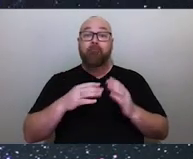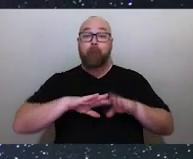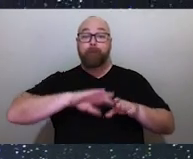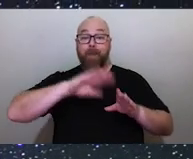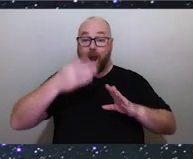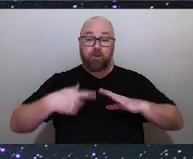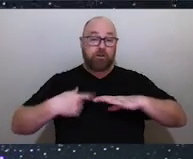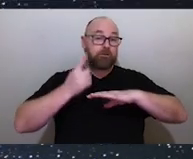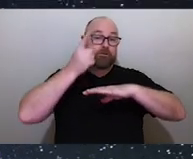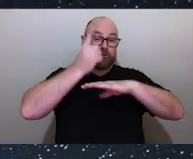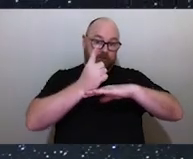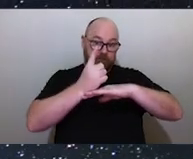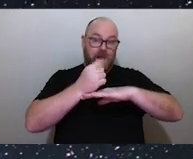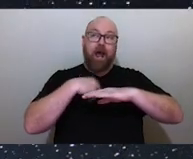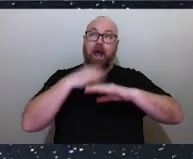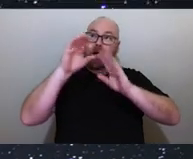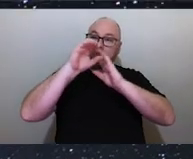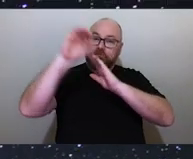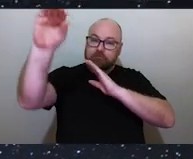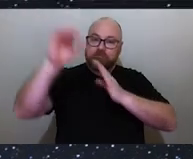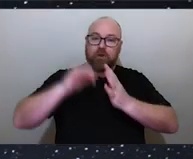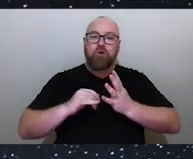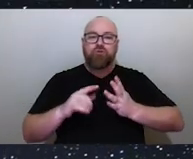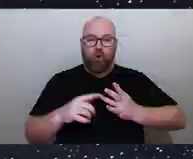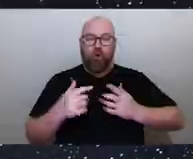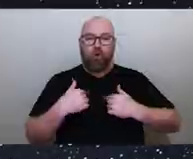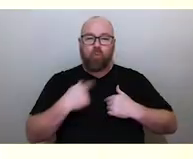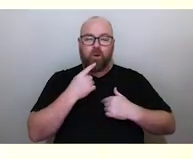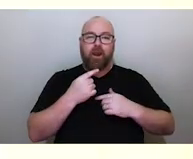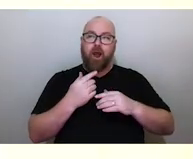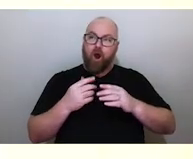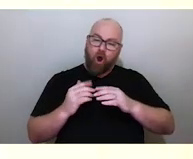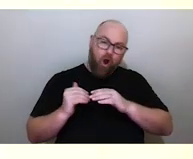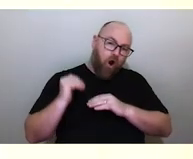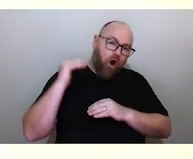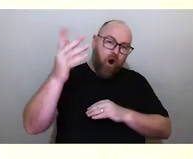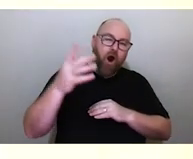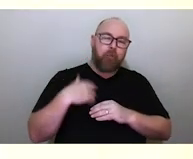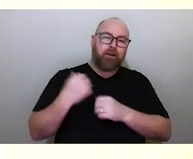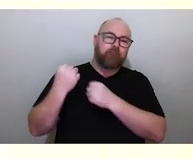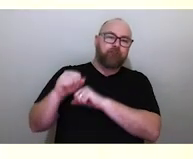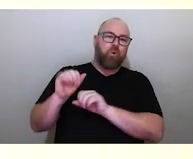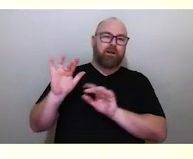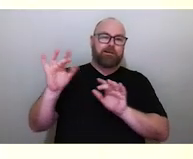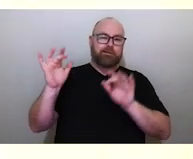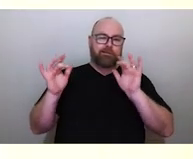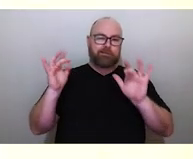to get away from the atmosphere that causes the stars to twinkle. We spend a lot of money and a lot of time